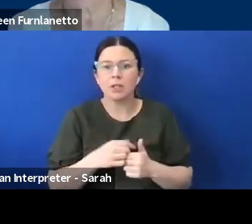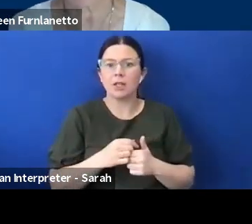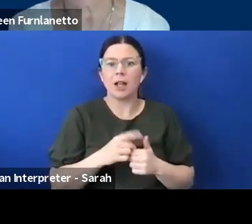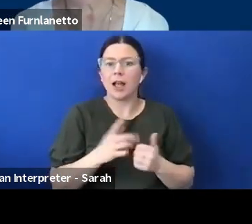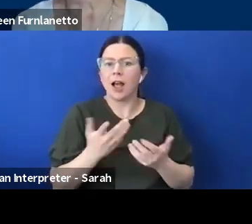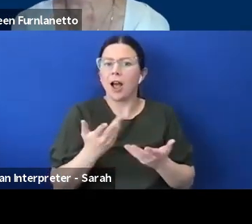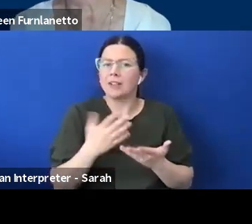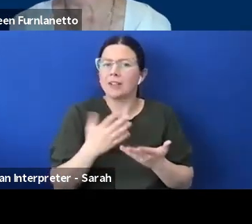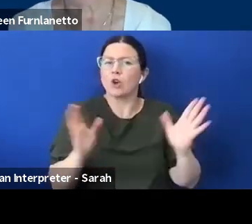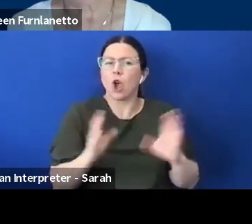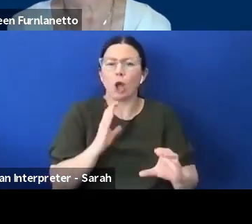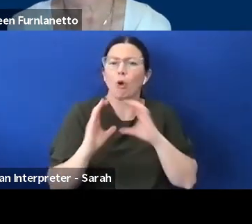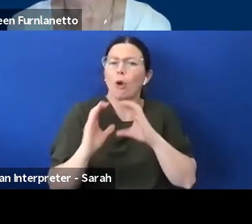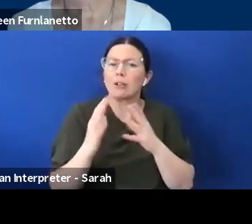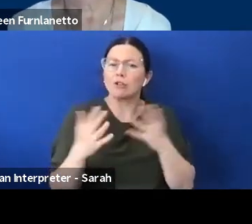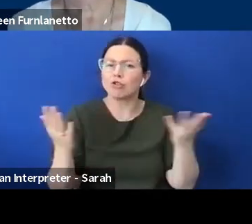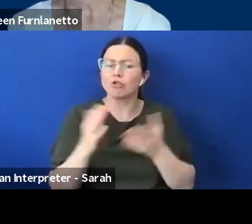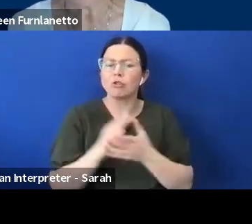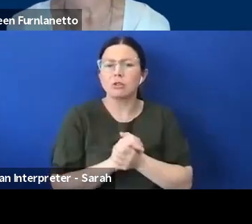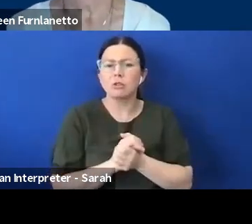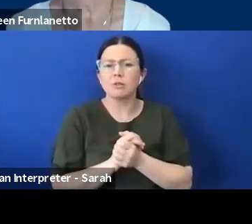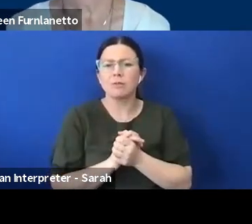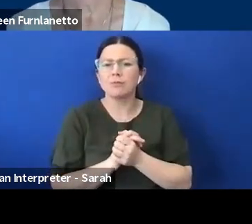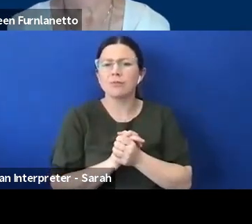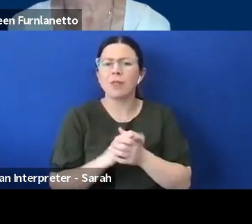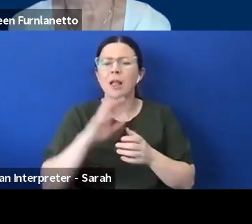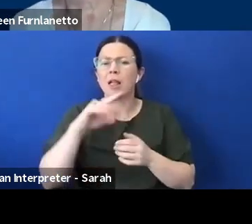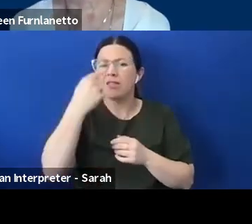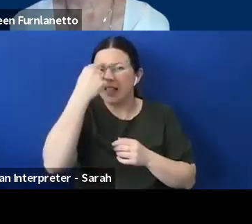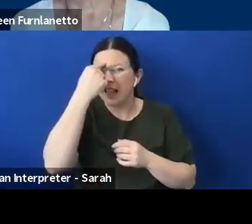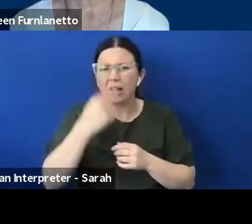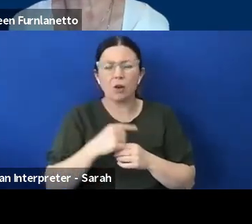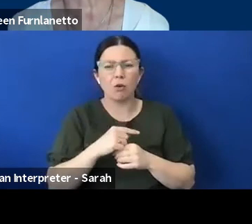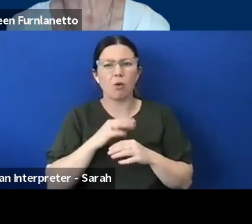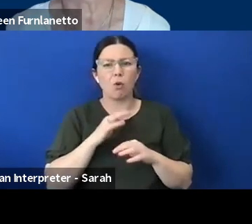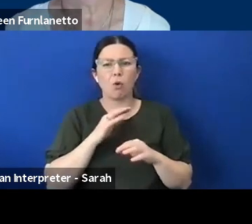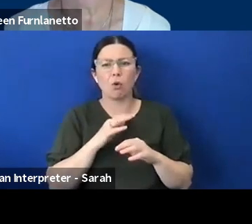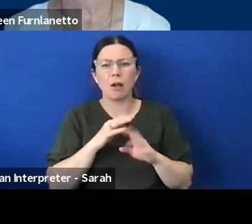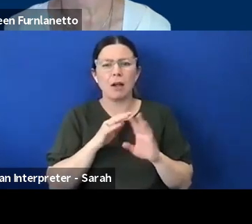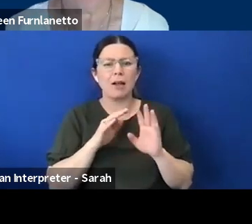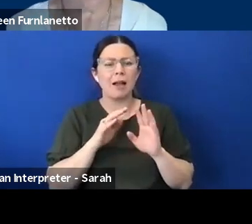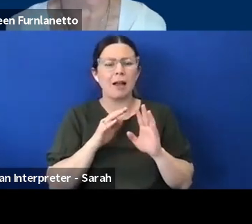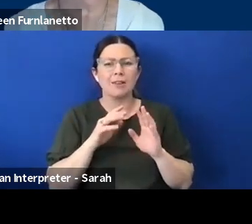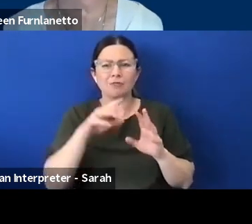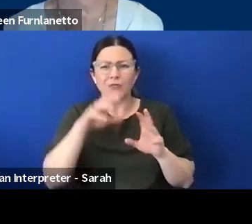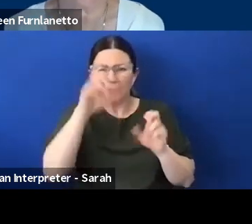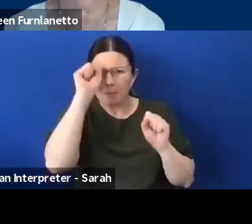um and thinking about you know everybody is an individual there's no one-size-fits-all